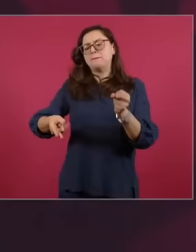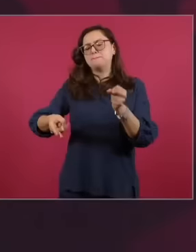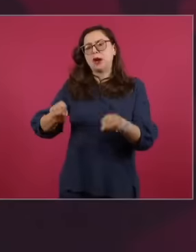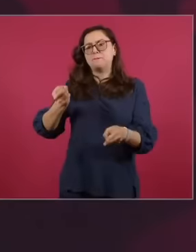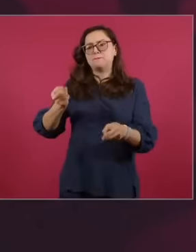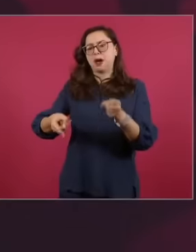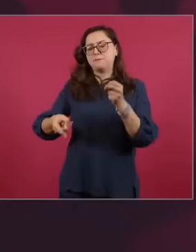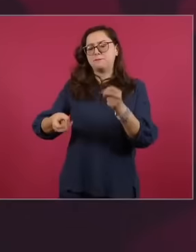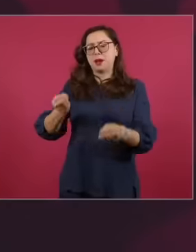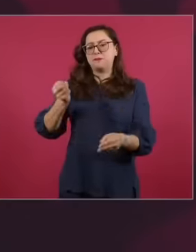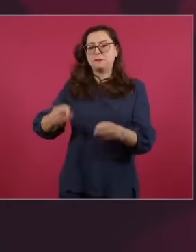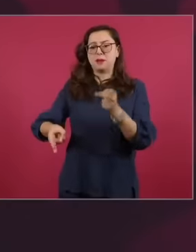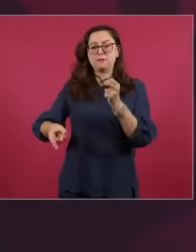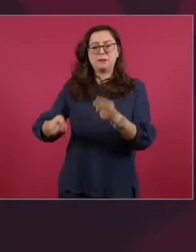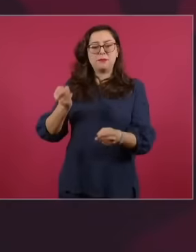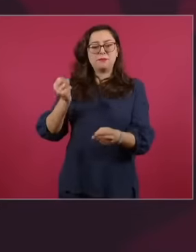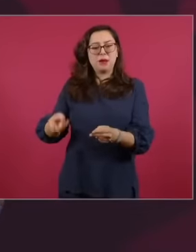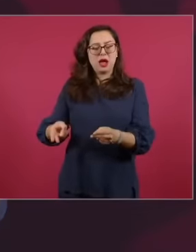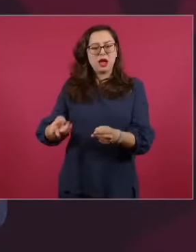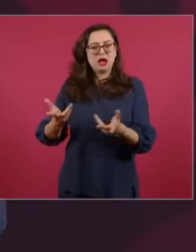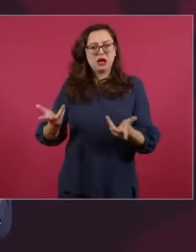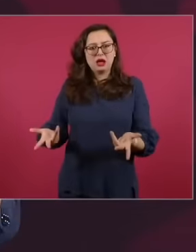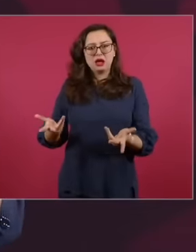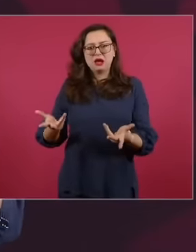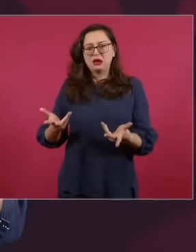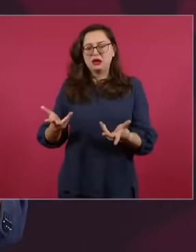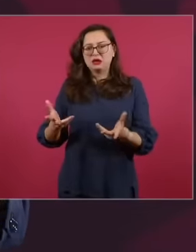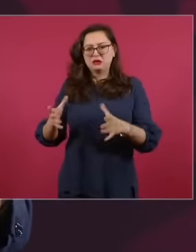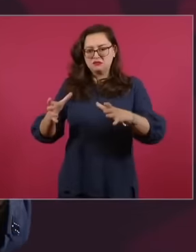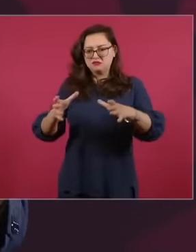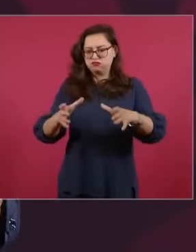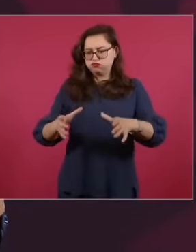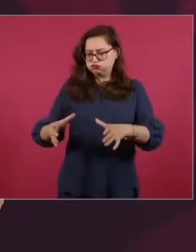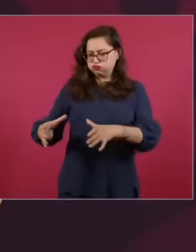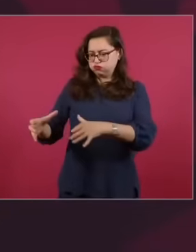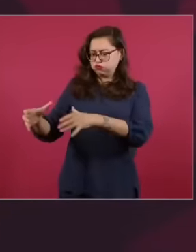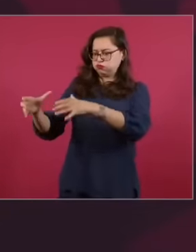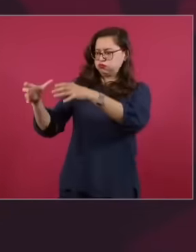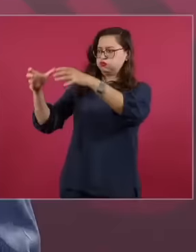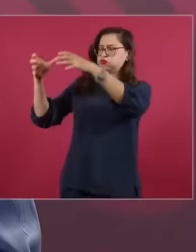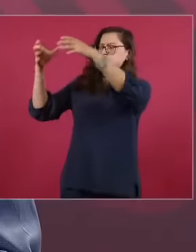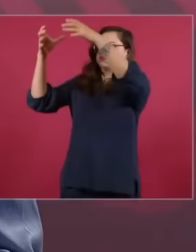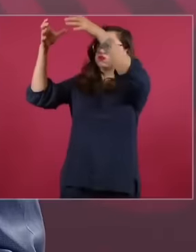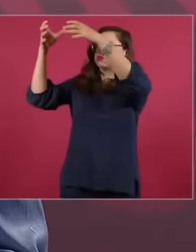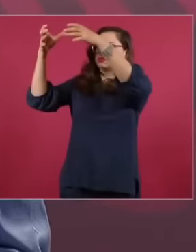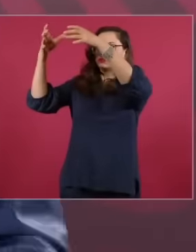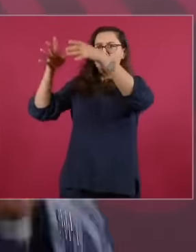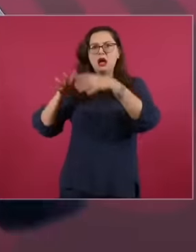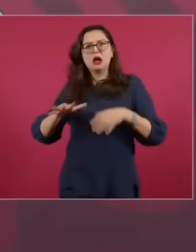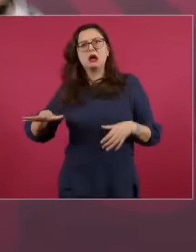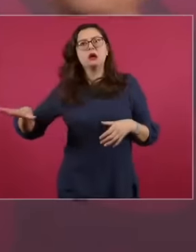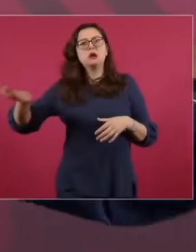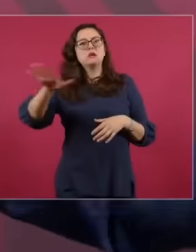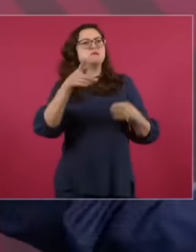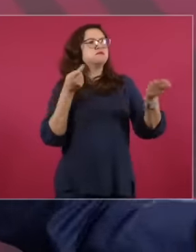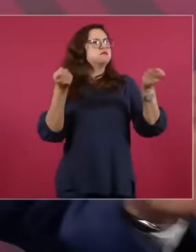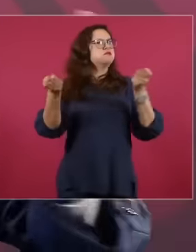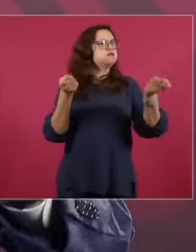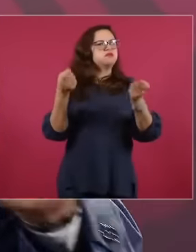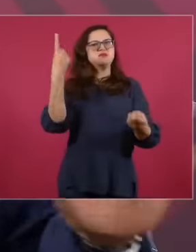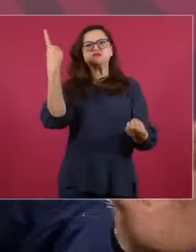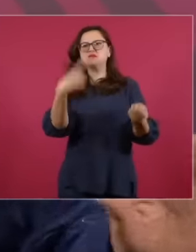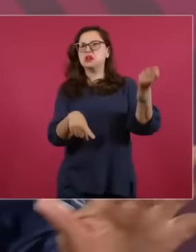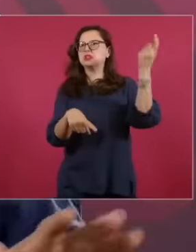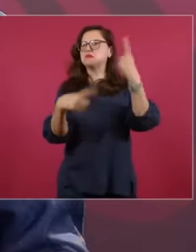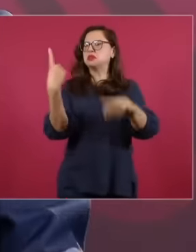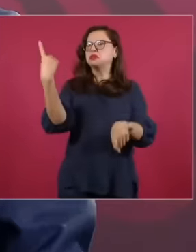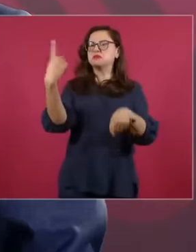who are the ones who dominate and rule in Mexico and who use